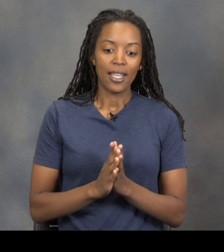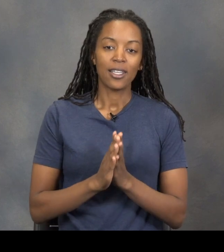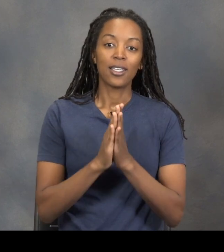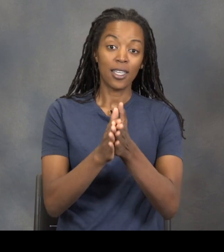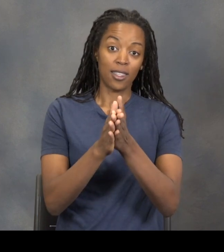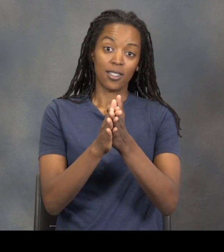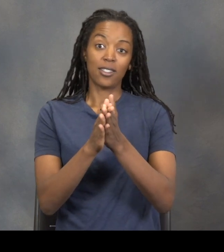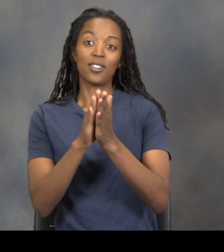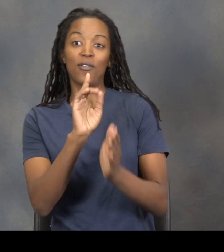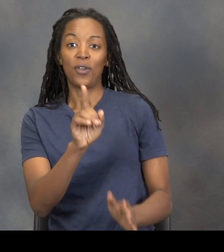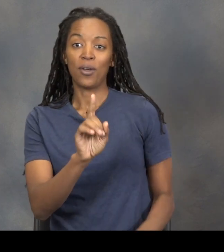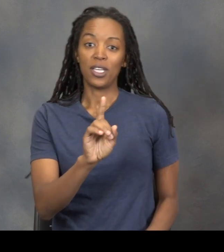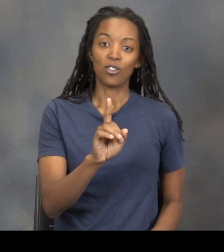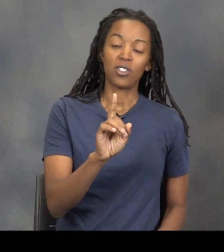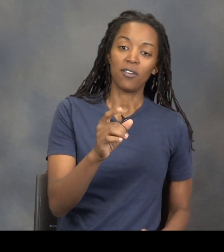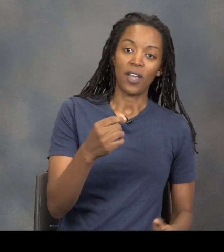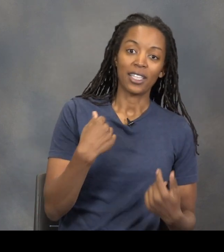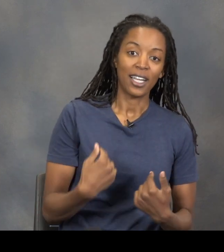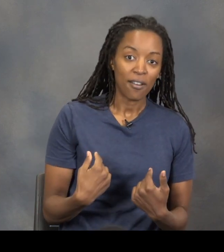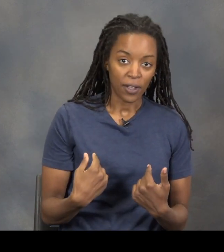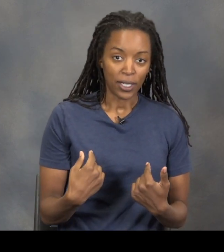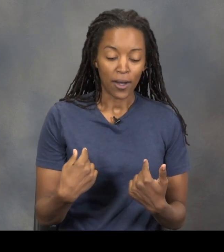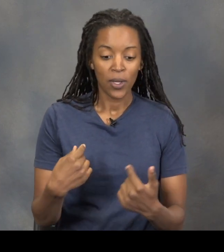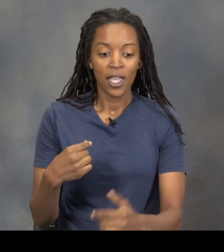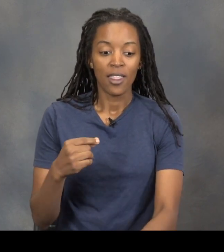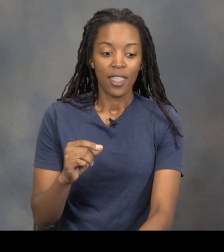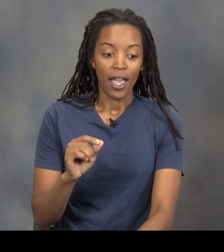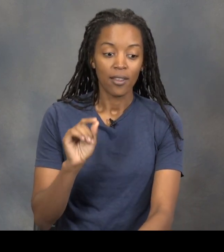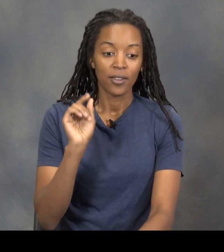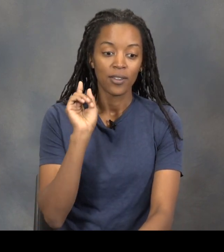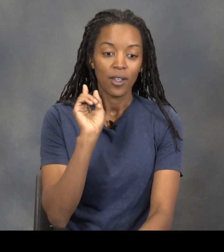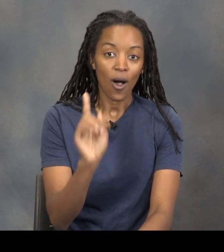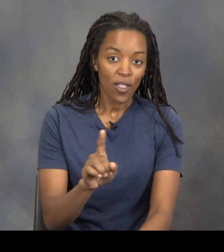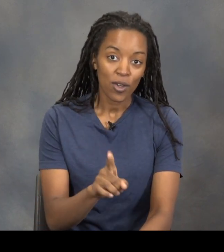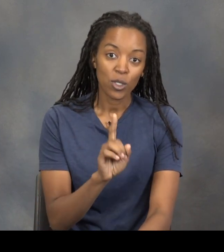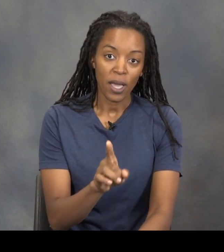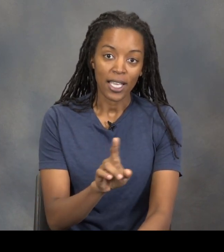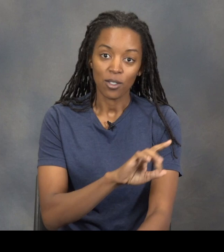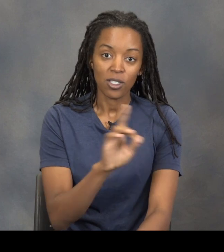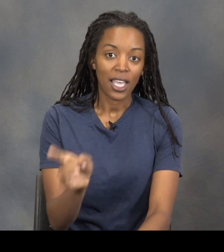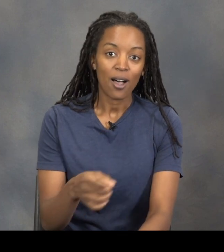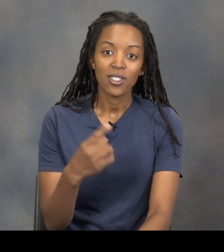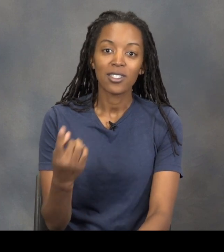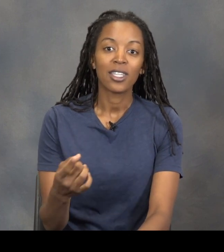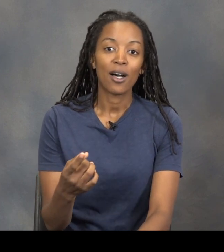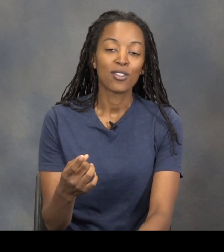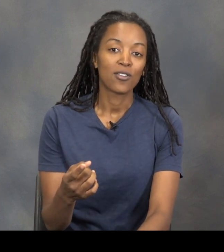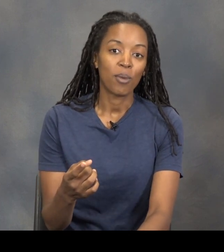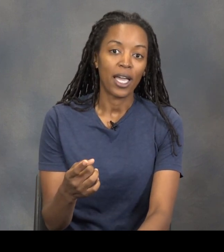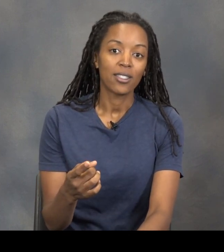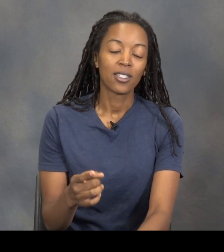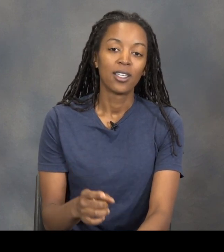And get this, this is a very interesting fact that I found out. That all of those bats, those thousands and thousands of bats, in